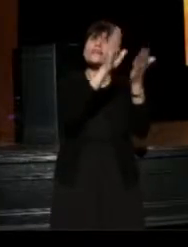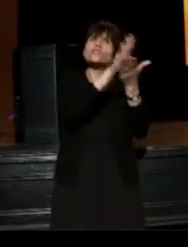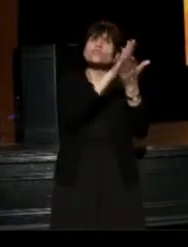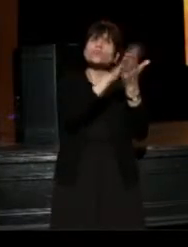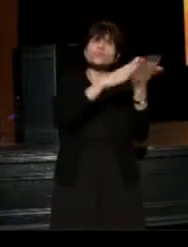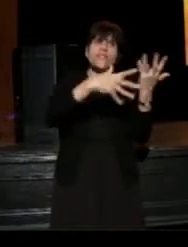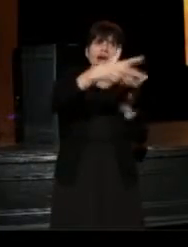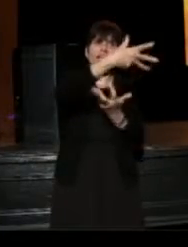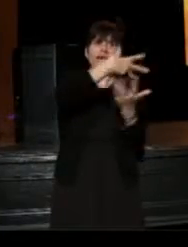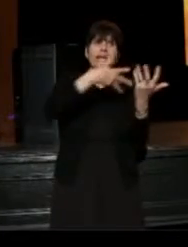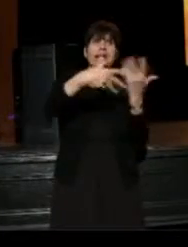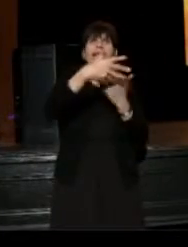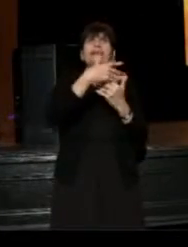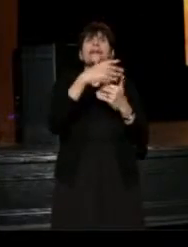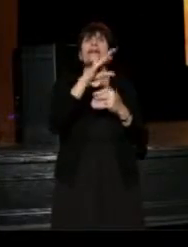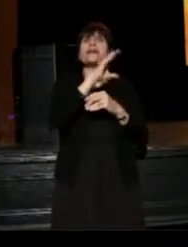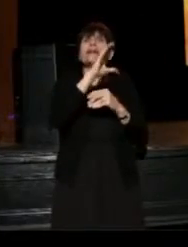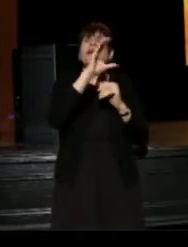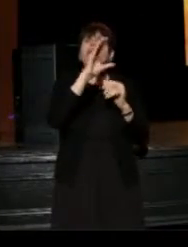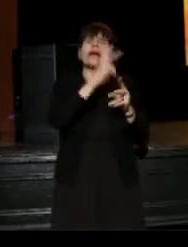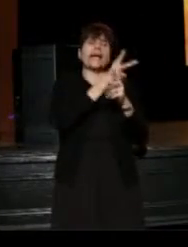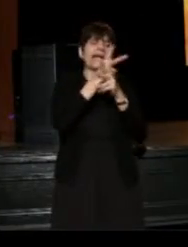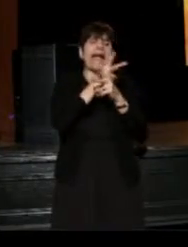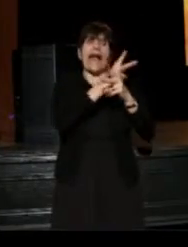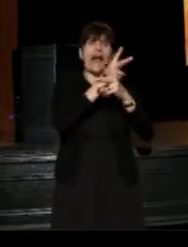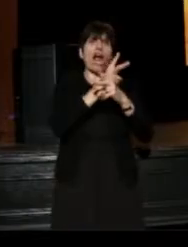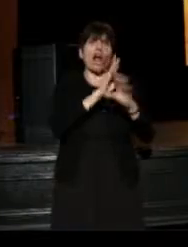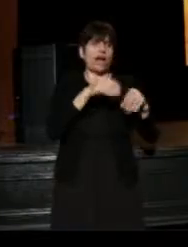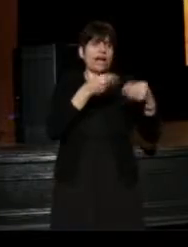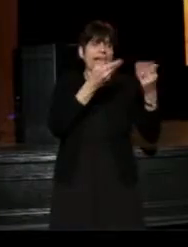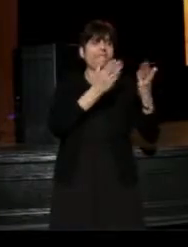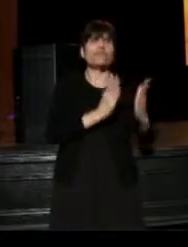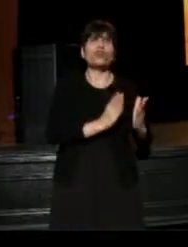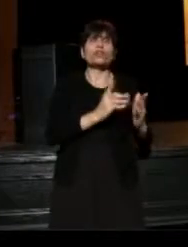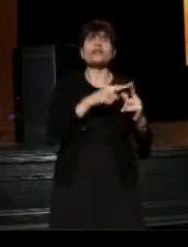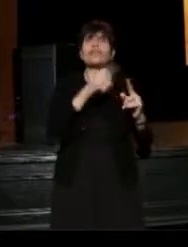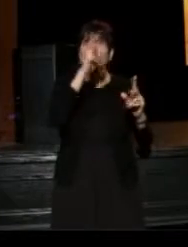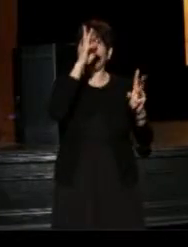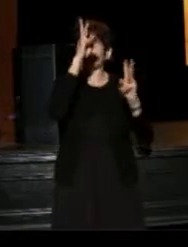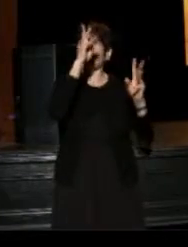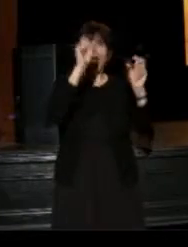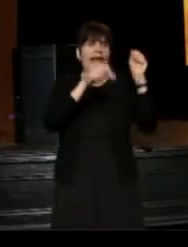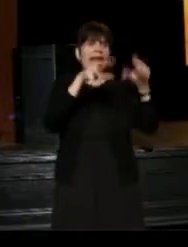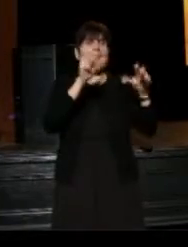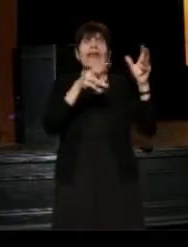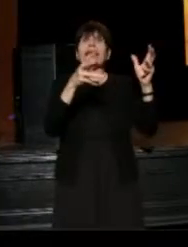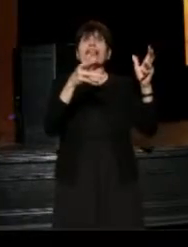the care givers, and they are creating summer camps